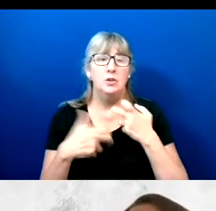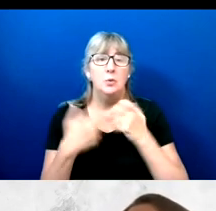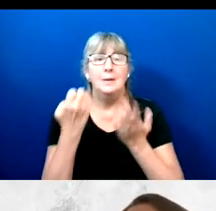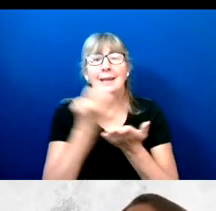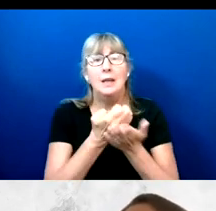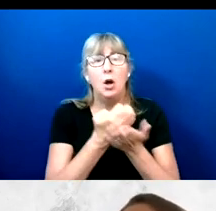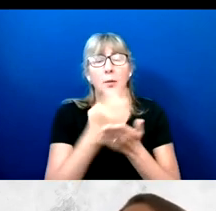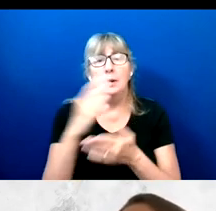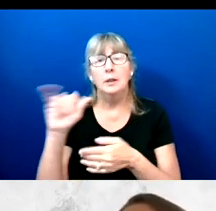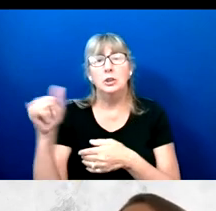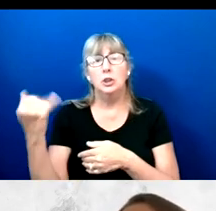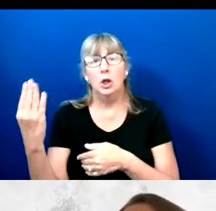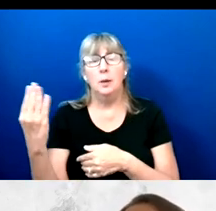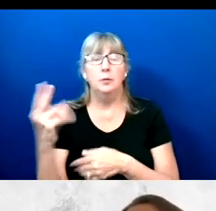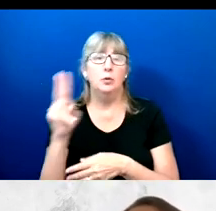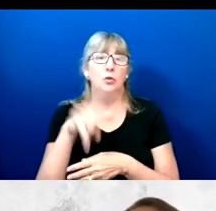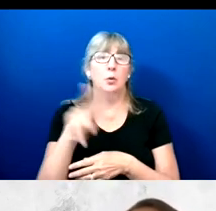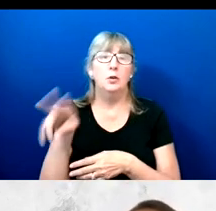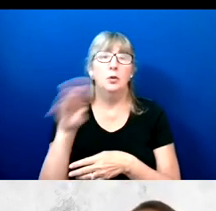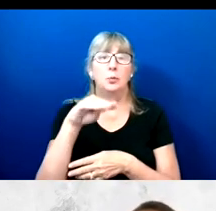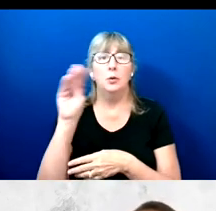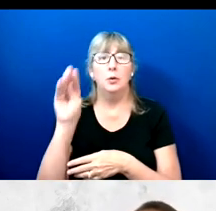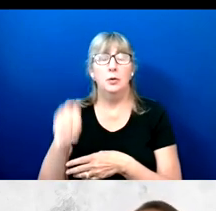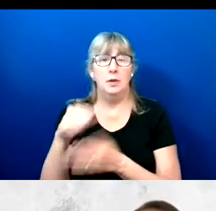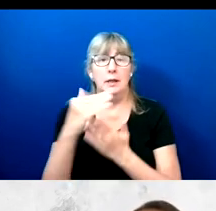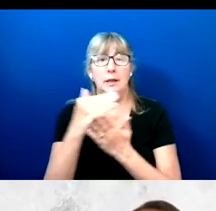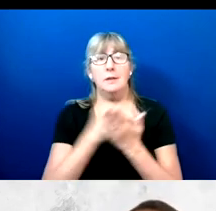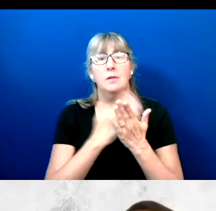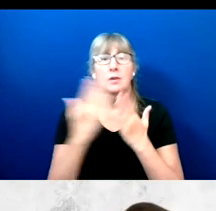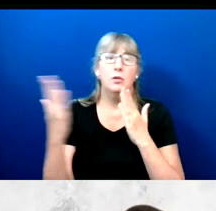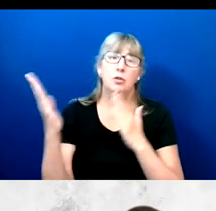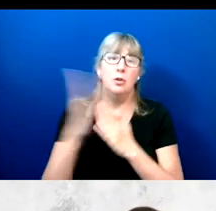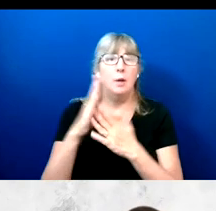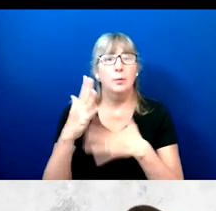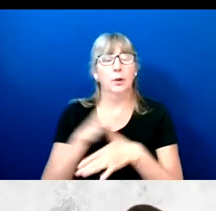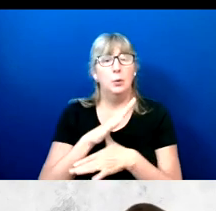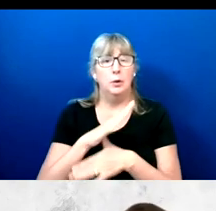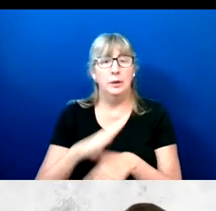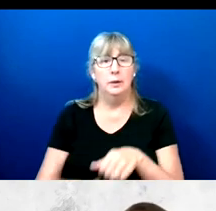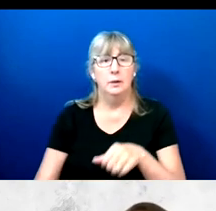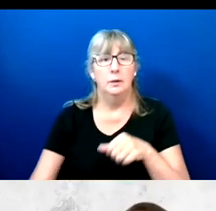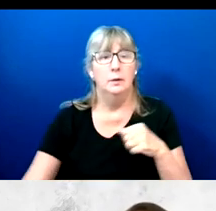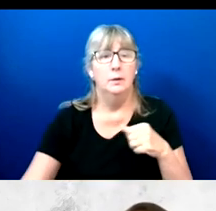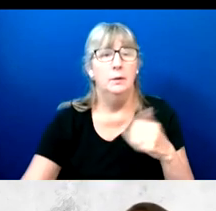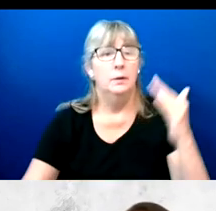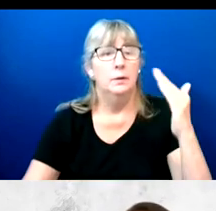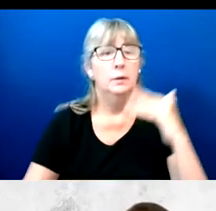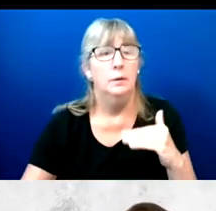Which 22% listed as their top priority. Healthcare was a bit of an interesting one.